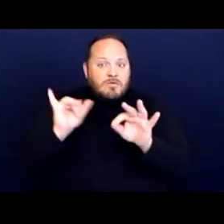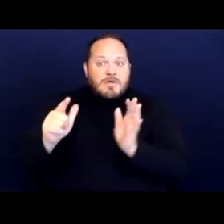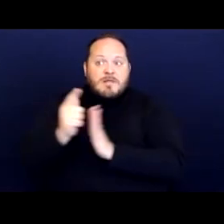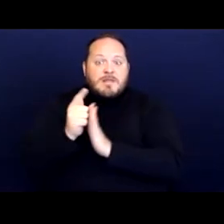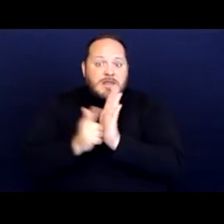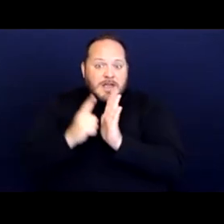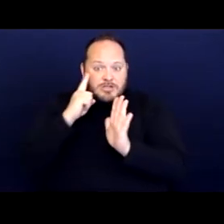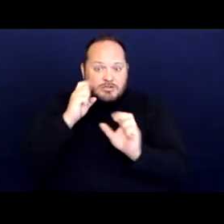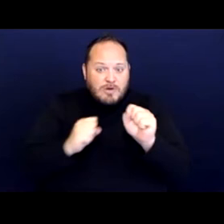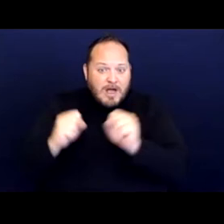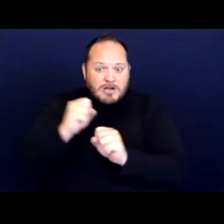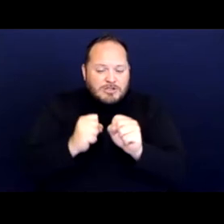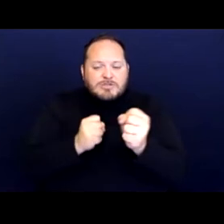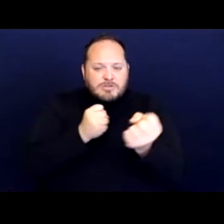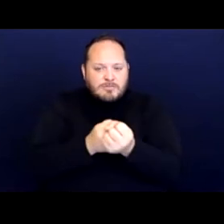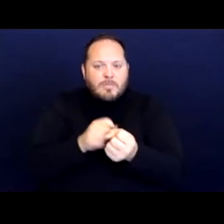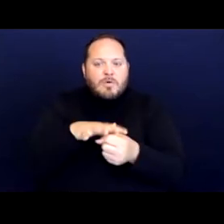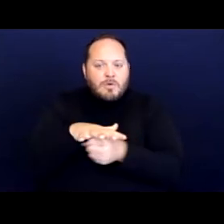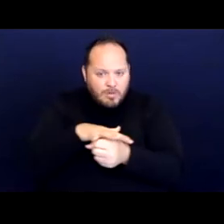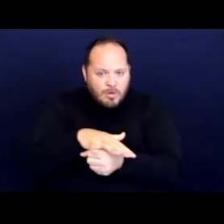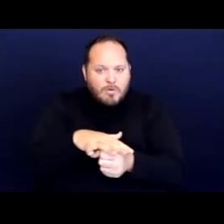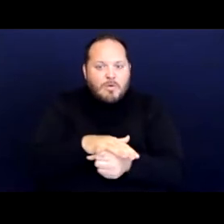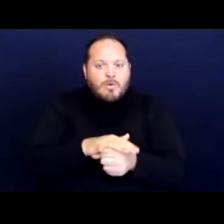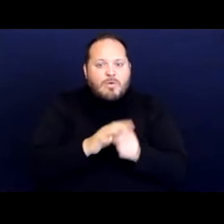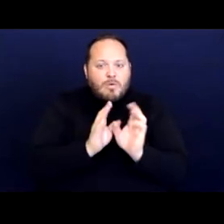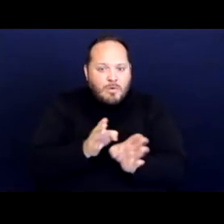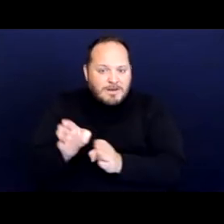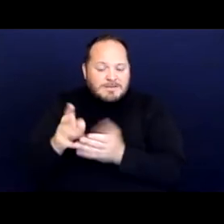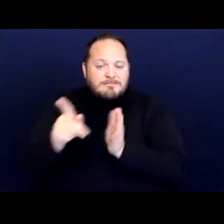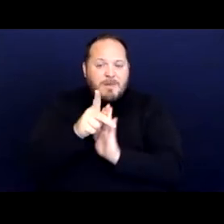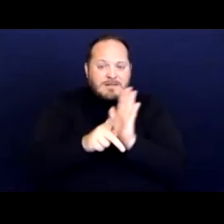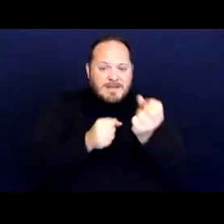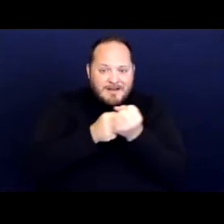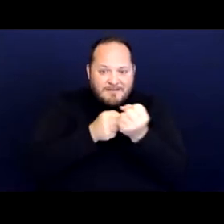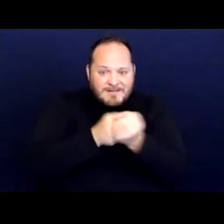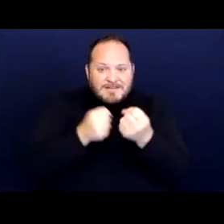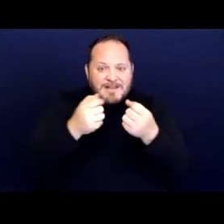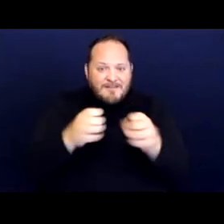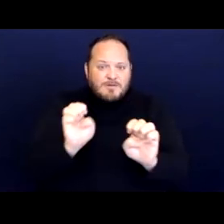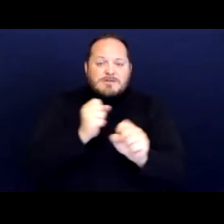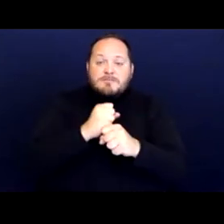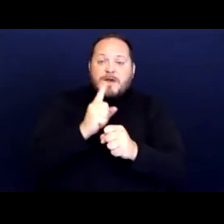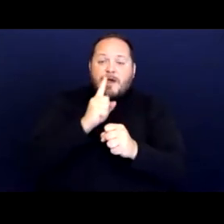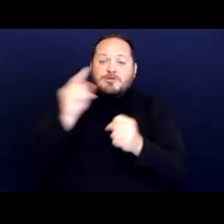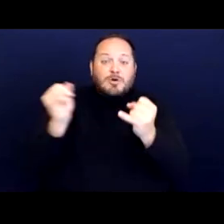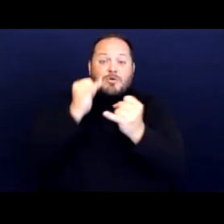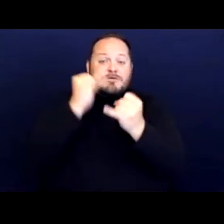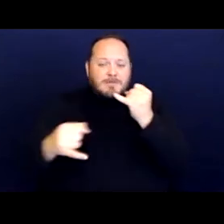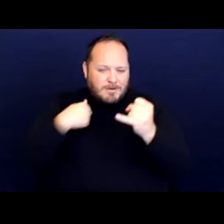support local organizing and policy advocacy efforts so that ultimately we can help secure solutions